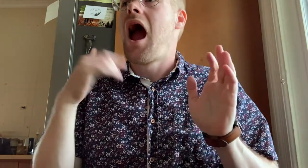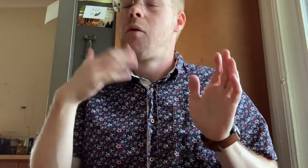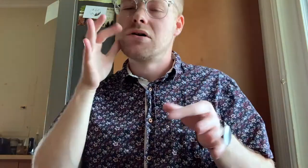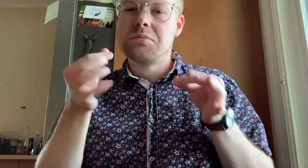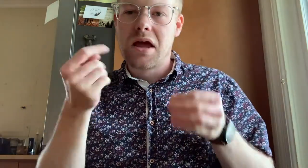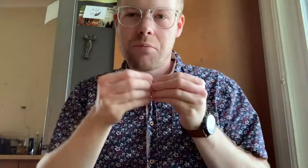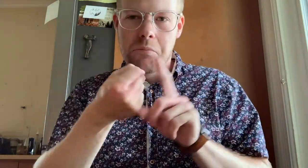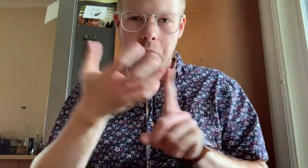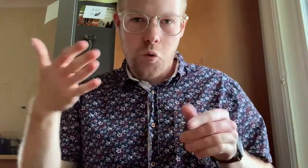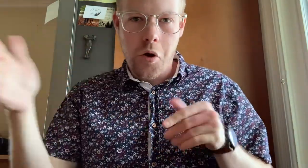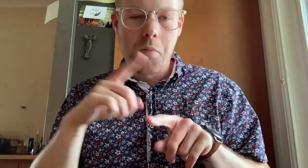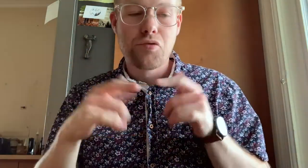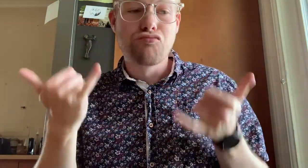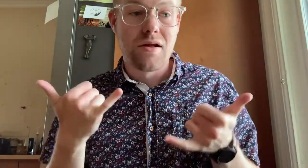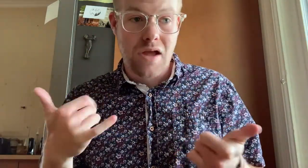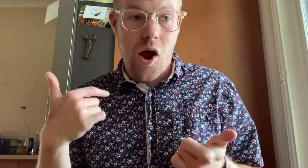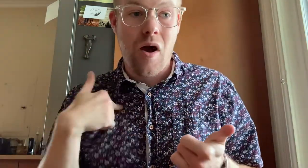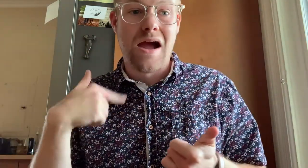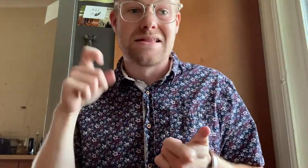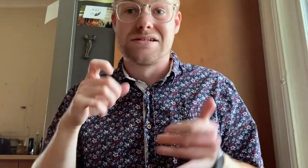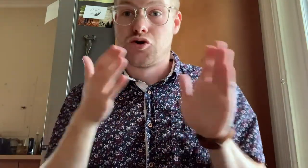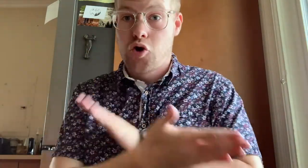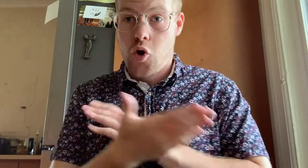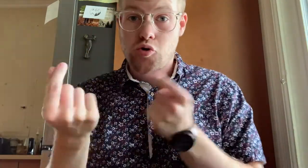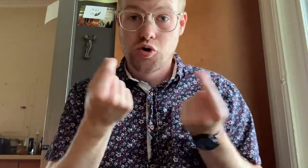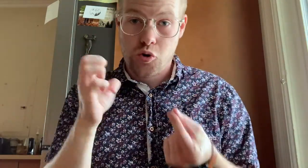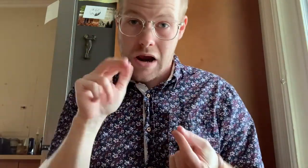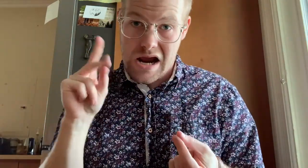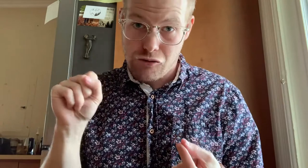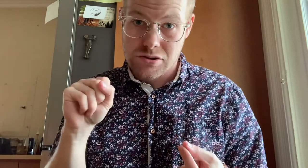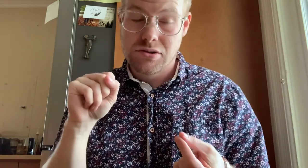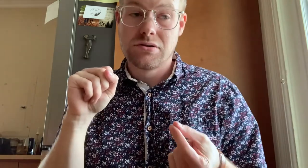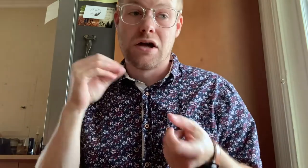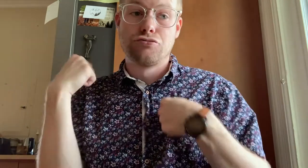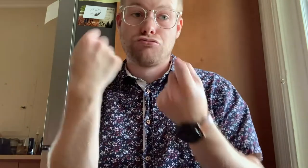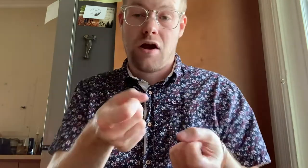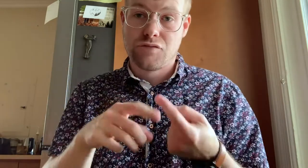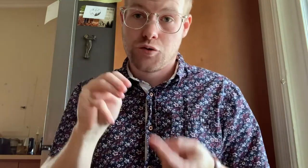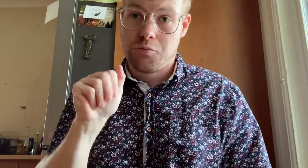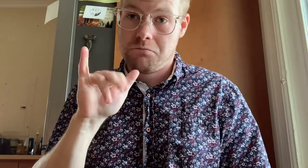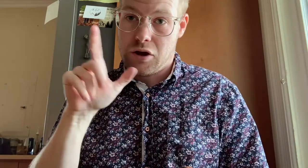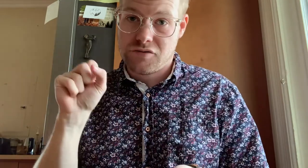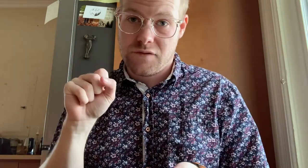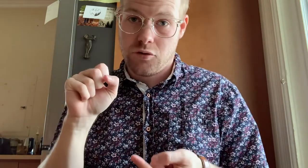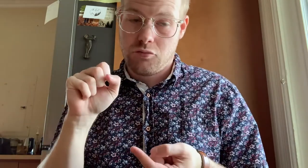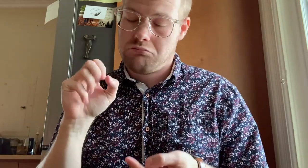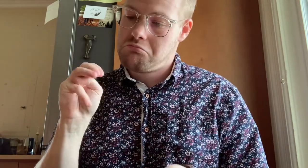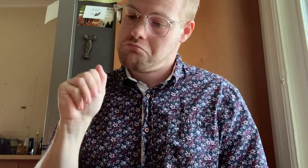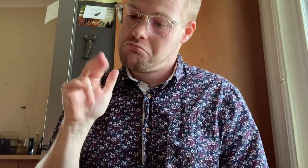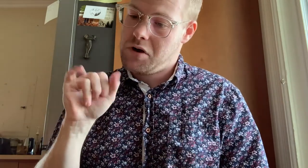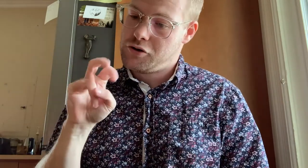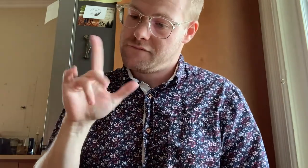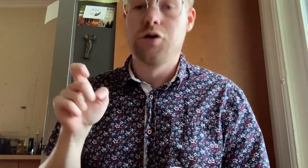I will explain a little more later, but right now, I need to go do errands, and drive to (stumbles in spelling) Marysville